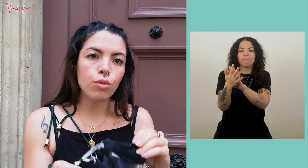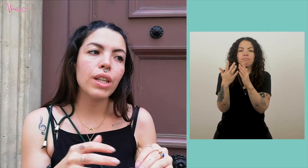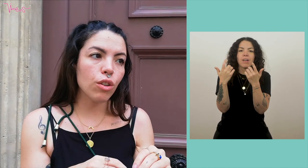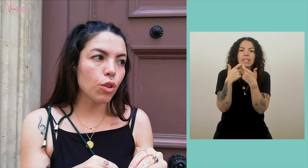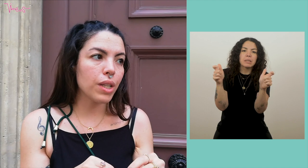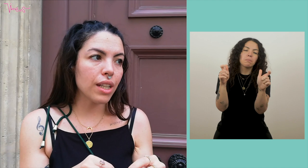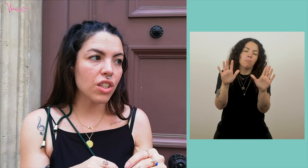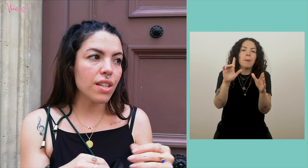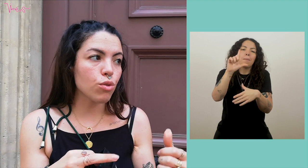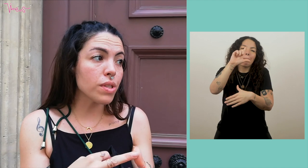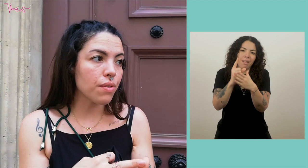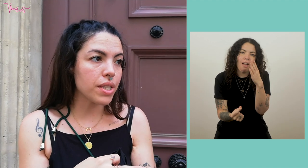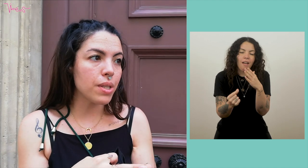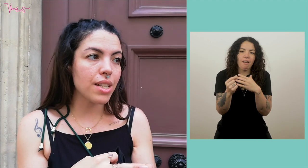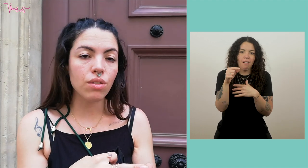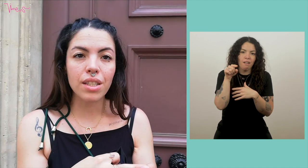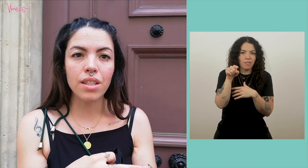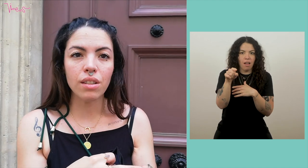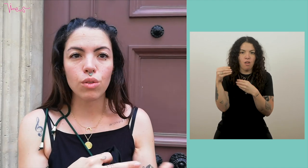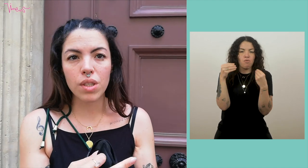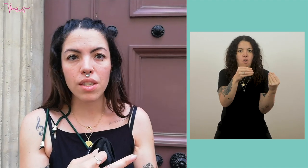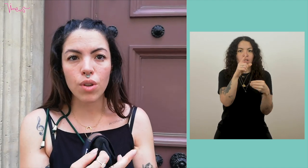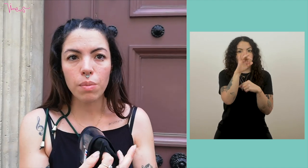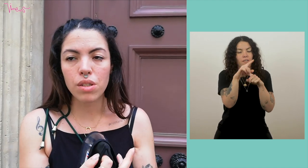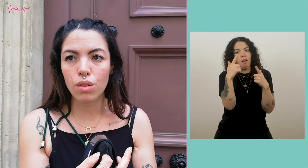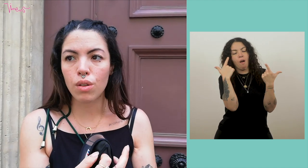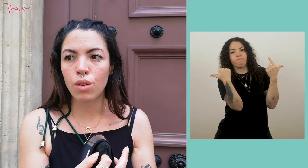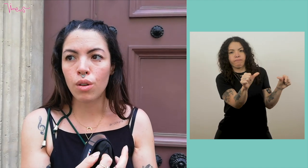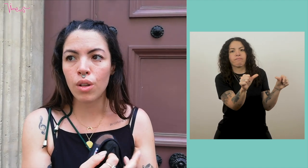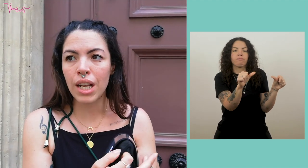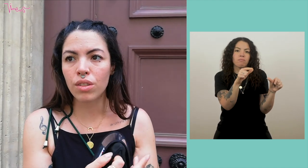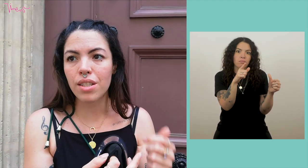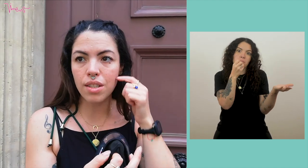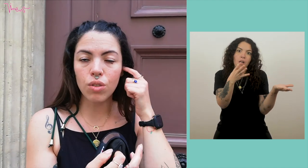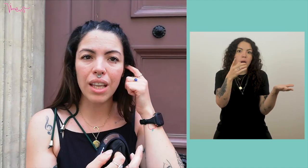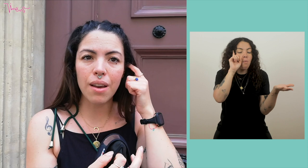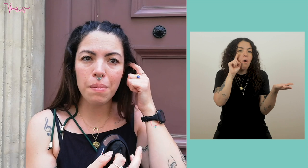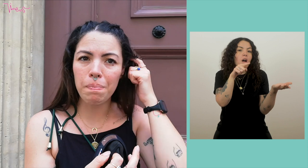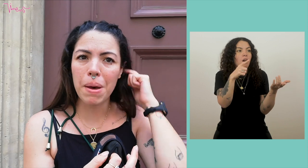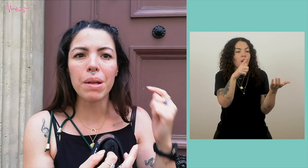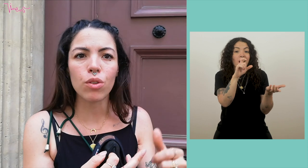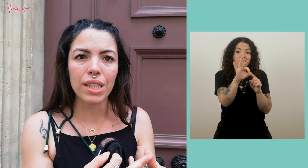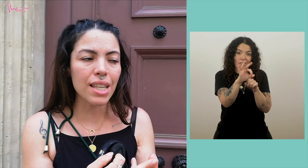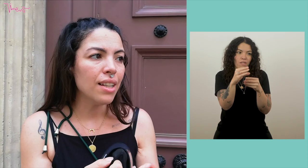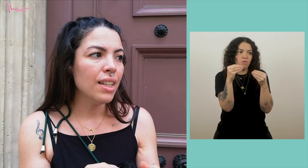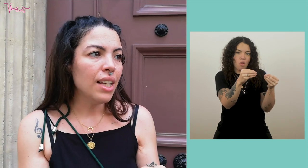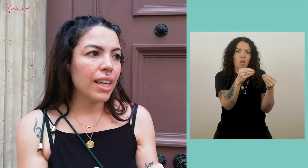or making them bilingual already makes sign language visible. So that's great because sign language is a language that is still quite minoritized.